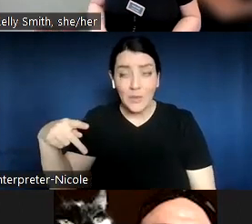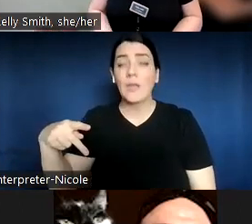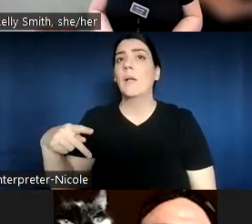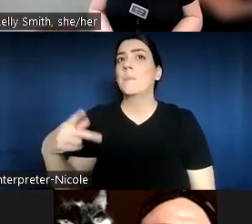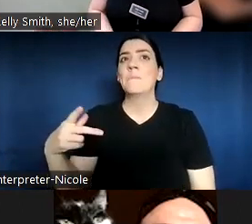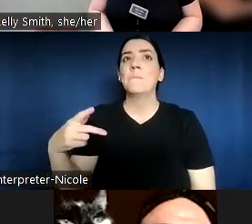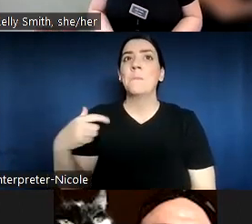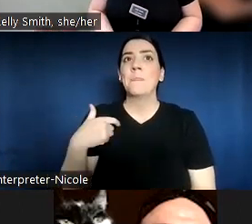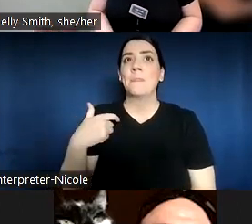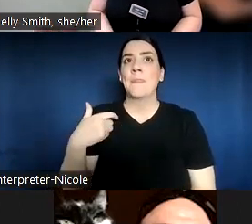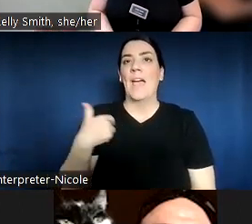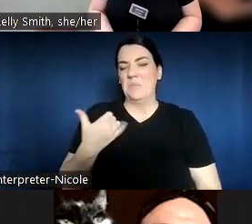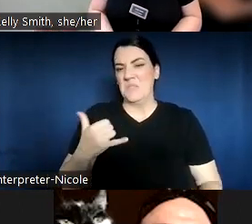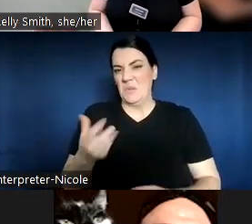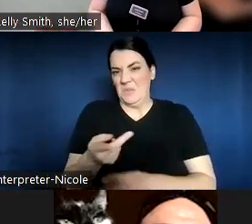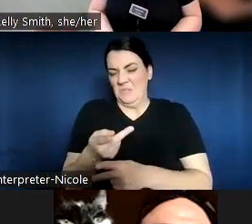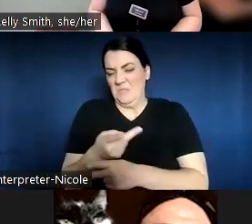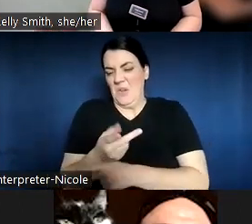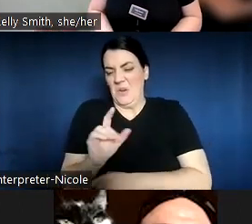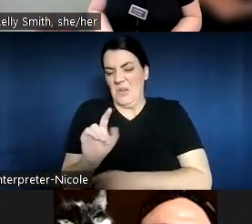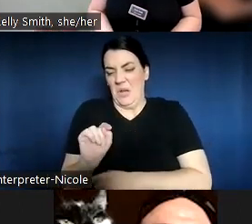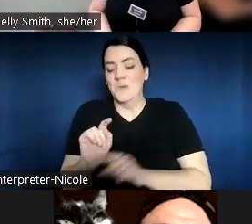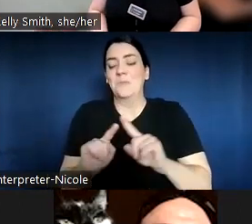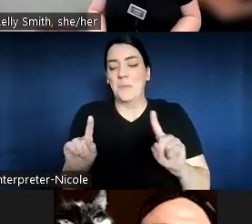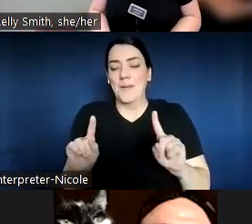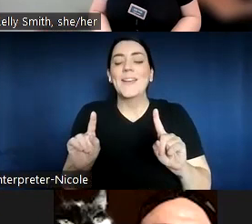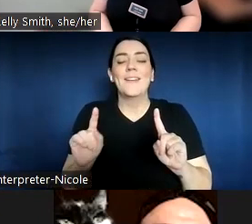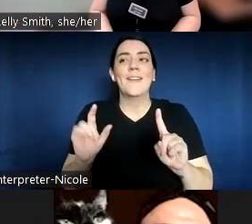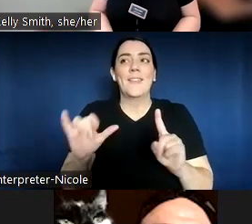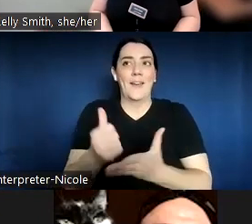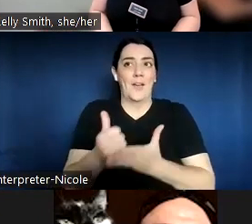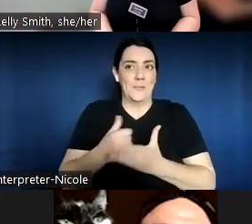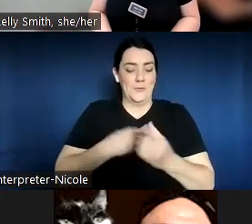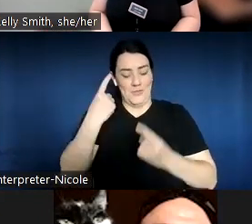really got us thinking about how we can connect the participants in the program in a different